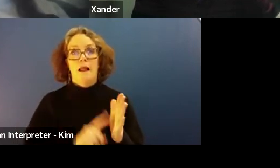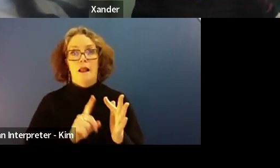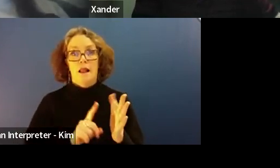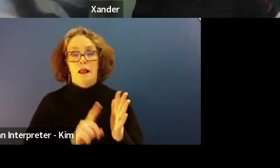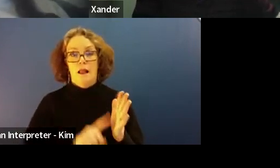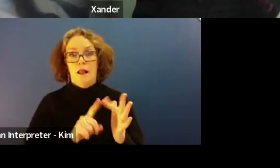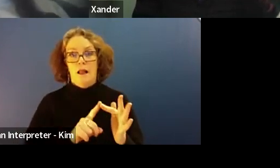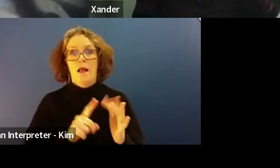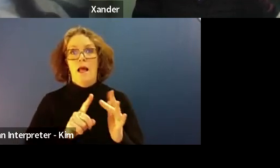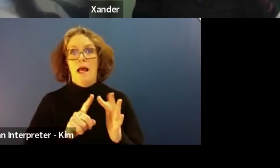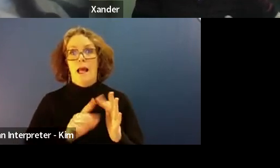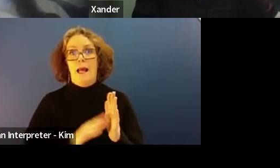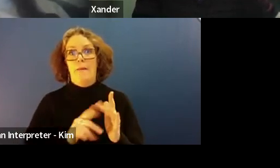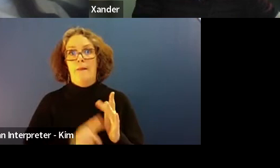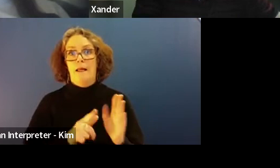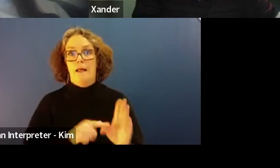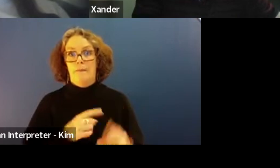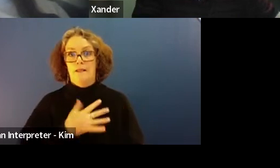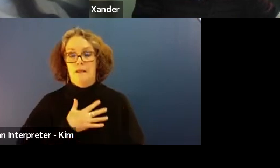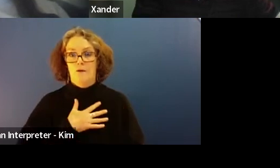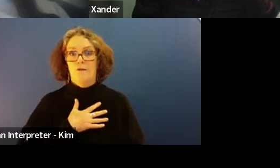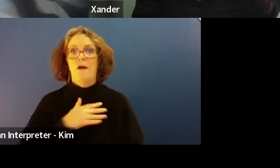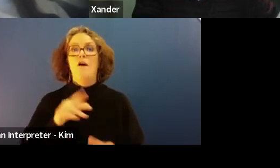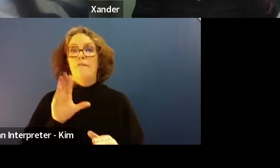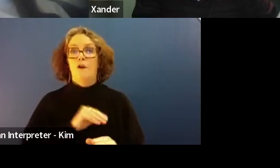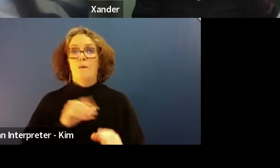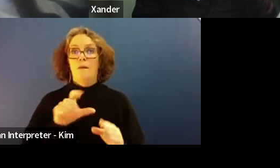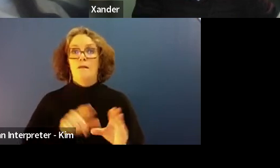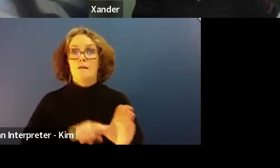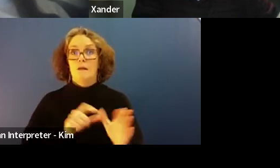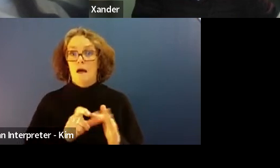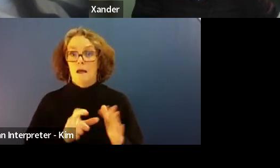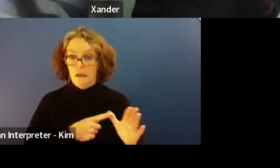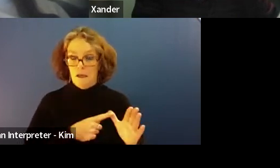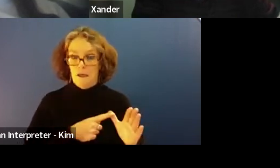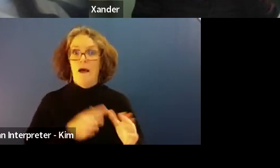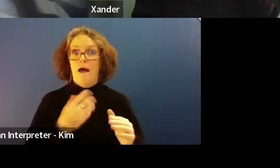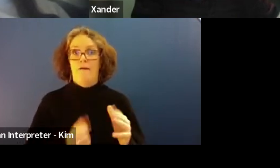And from the side of team, we have Sue and Miranda.